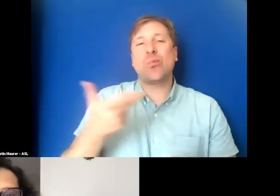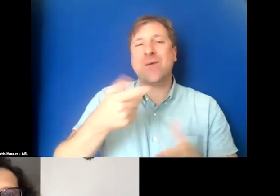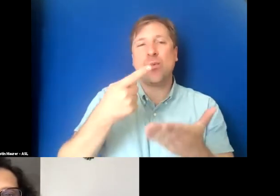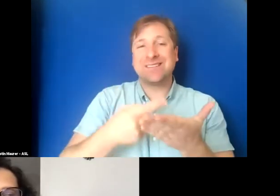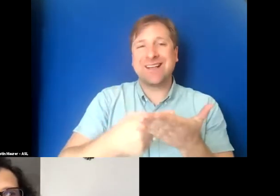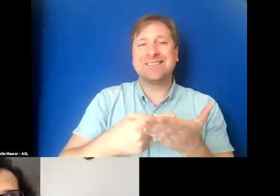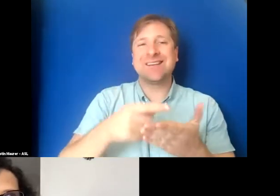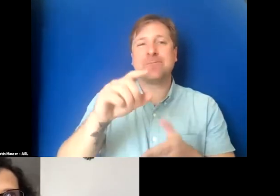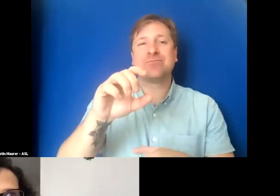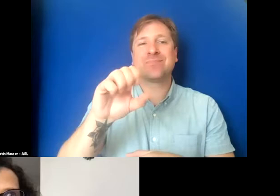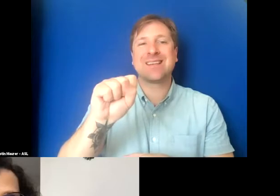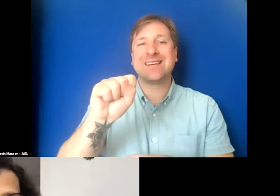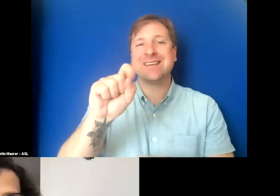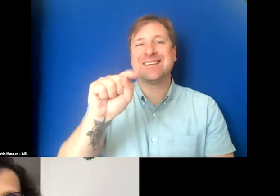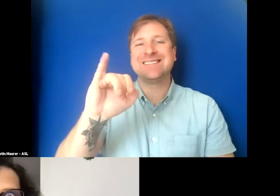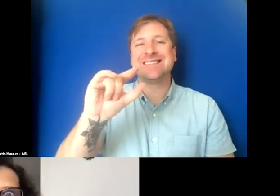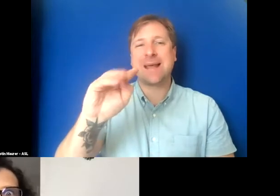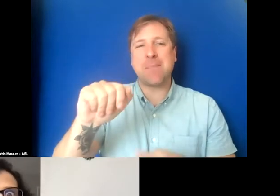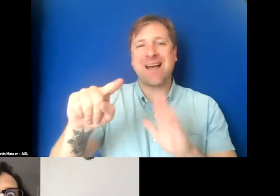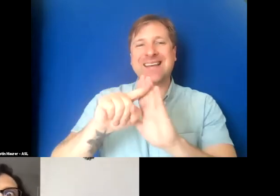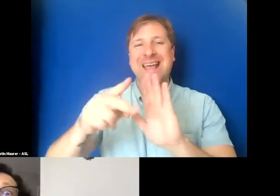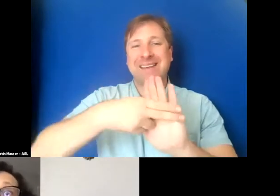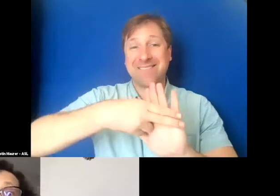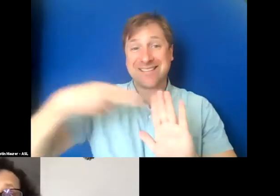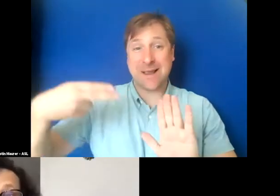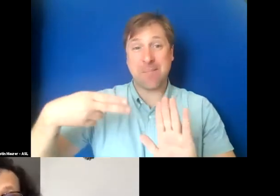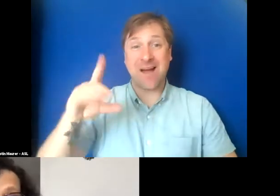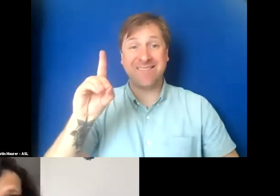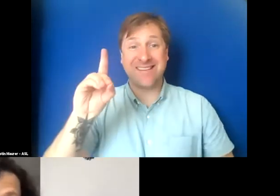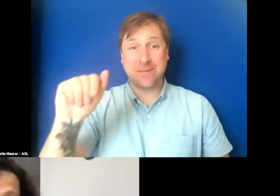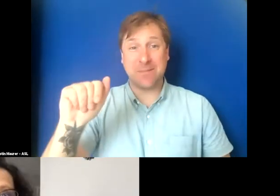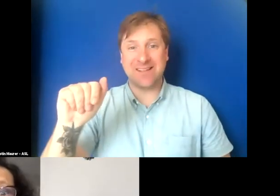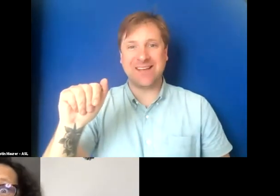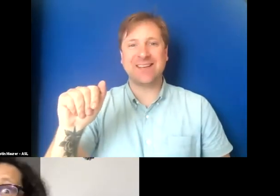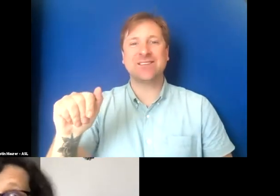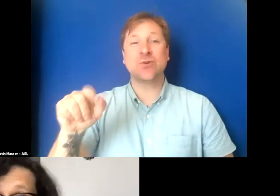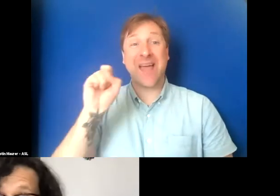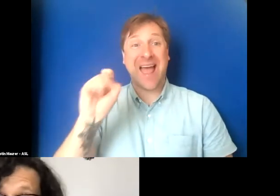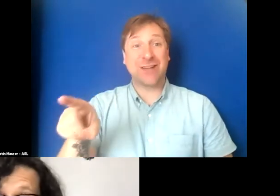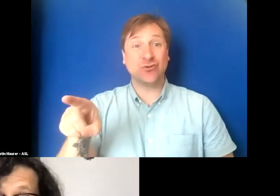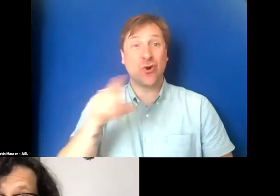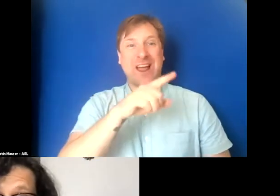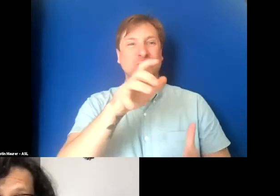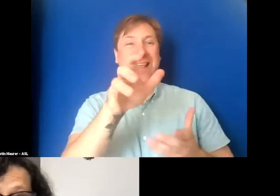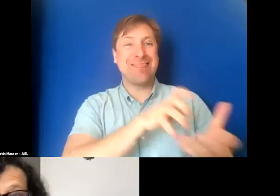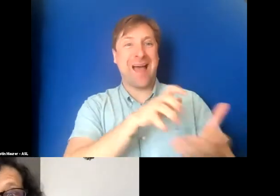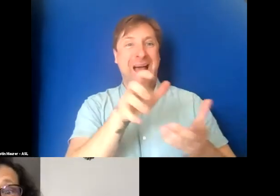And they asked her her first question, and she gave up this huge laugh. And then the host laughed in response.